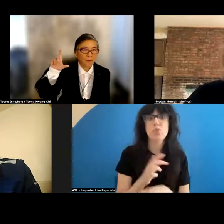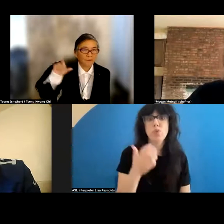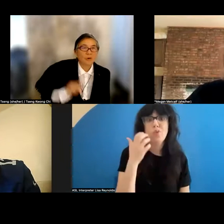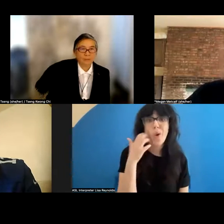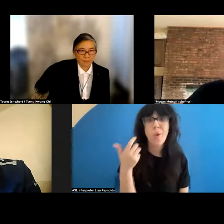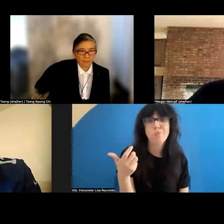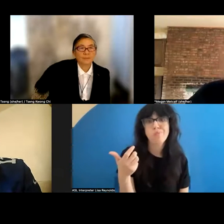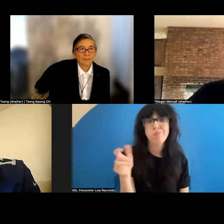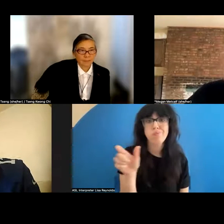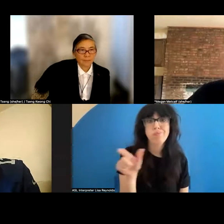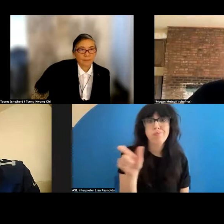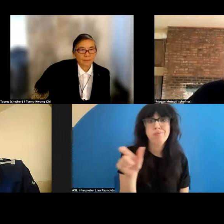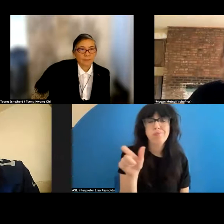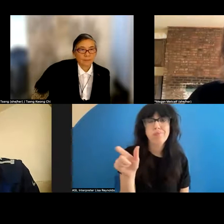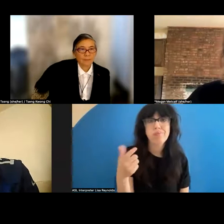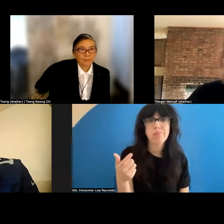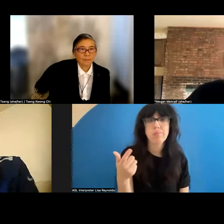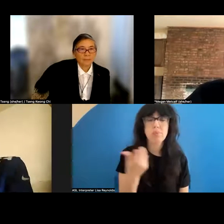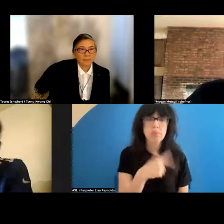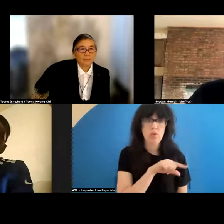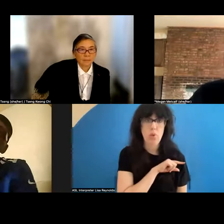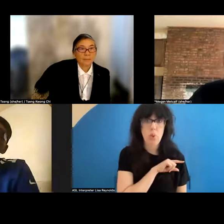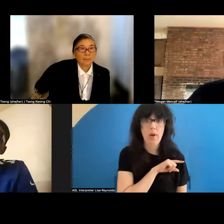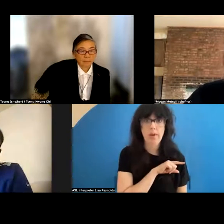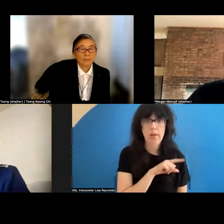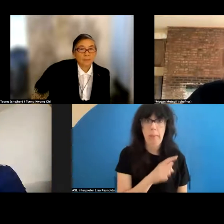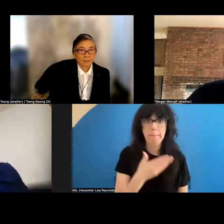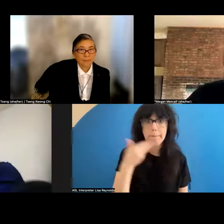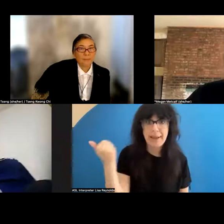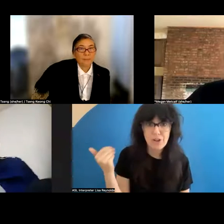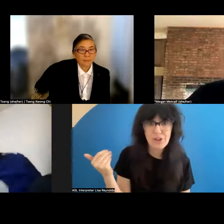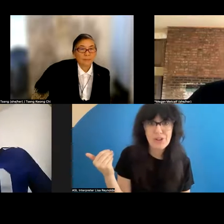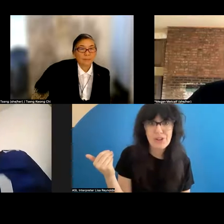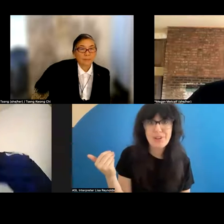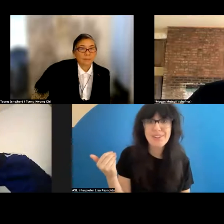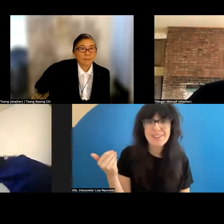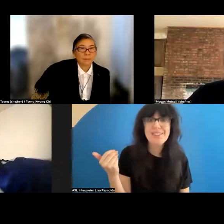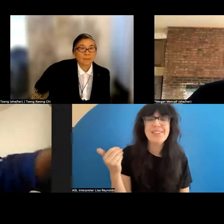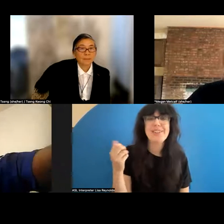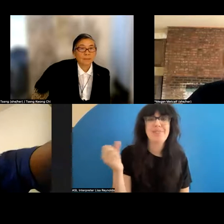their phones. And the quality is actually much better in a certain way. So now we're looking